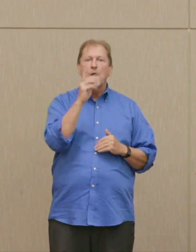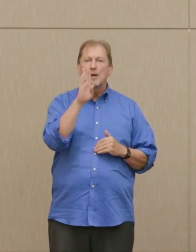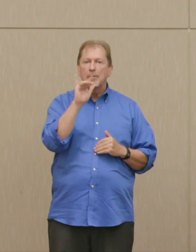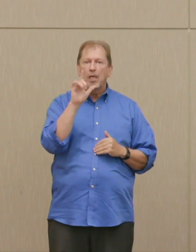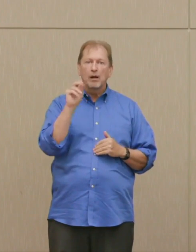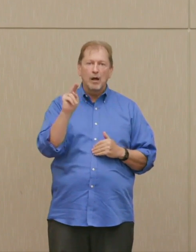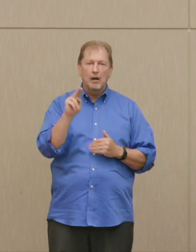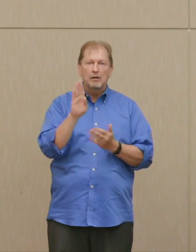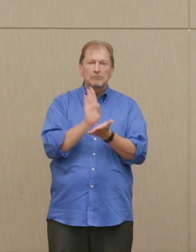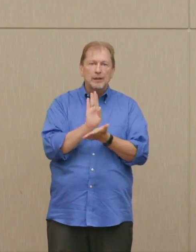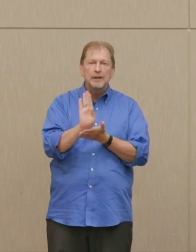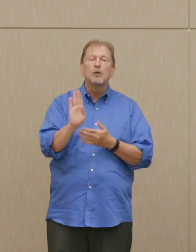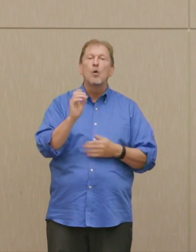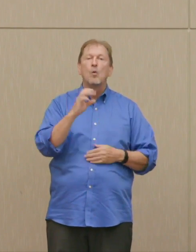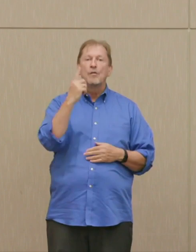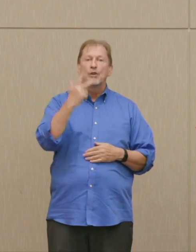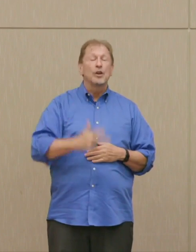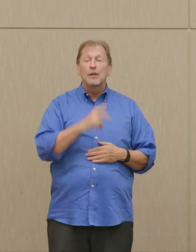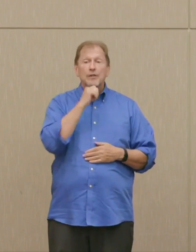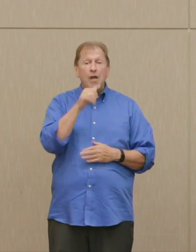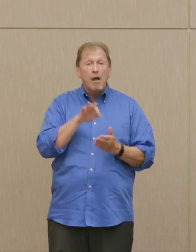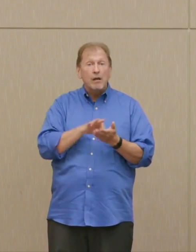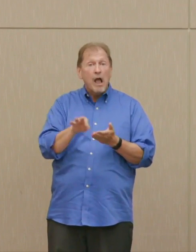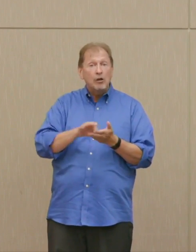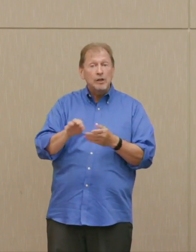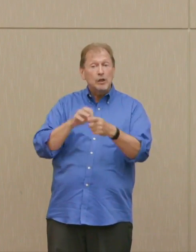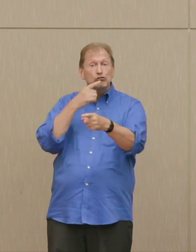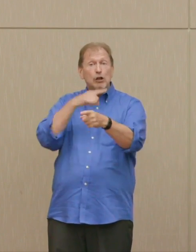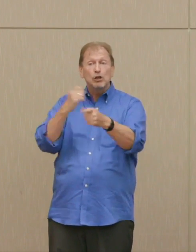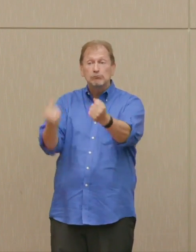third, and that's not counting the Russian retaliation.